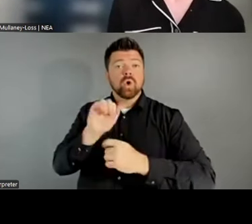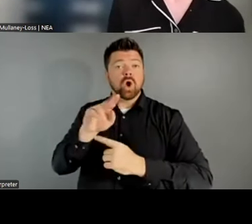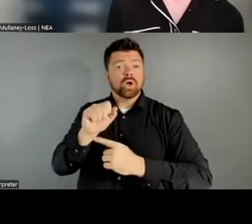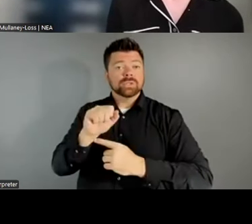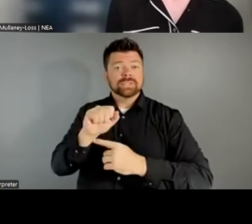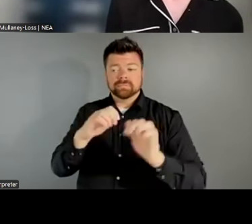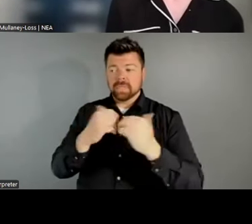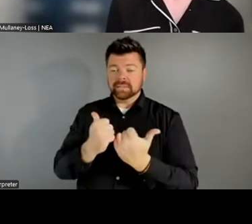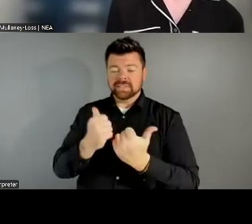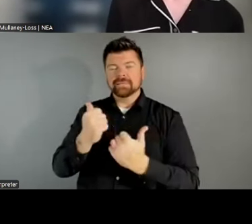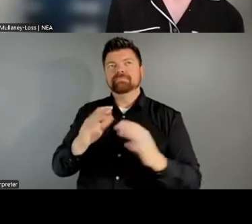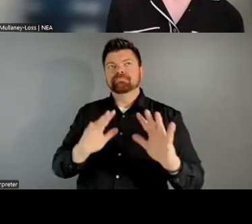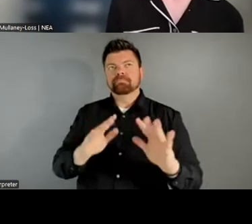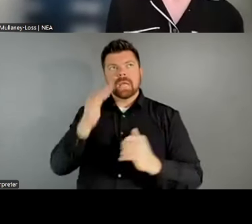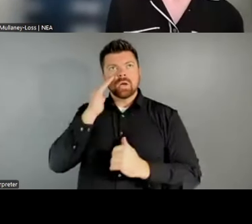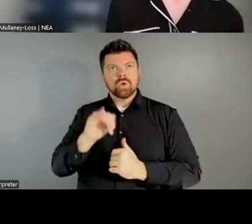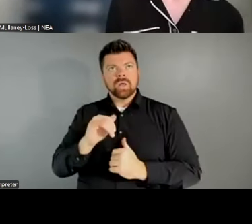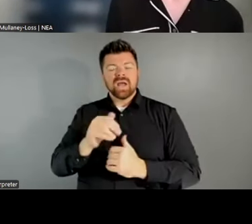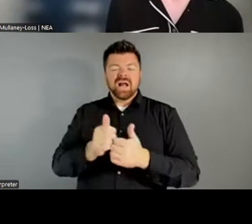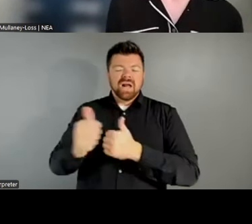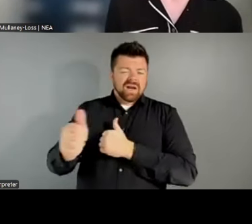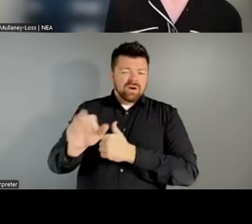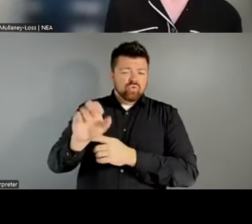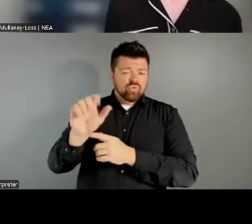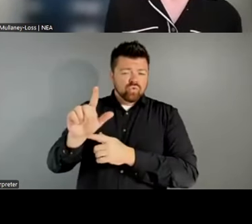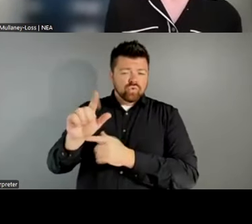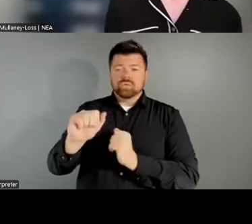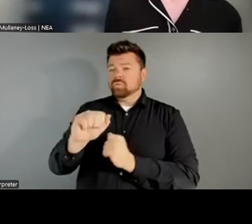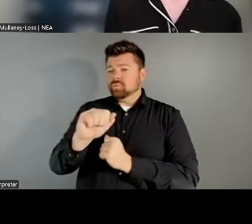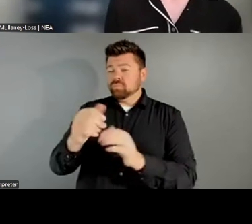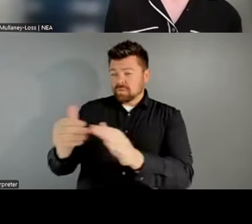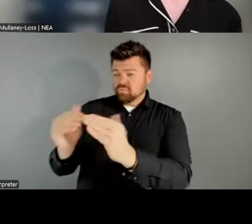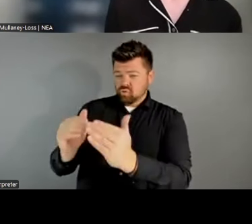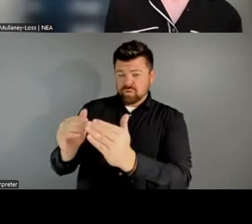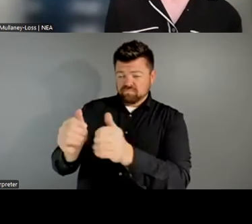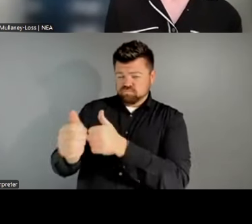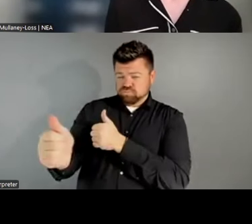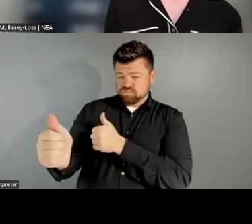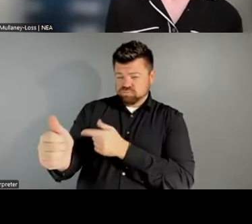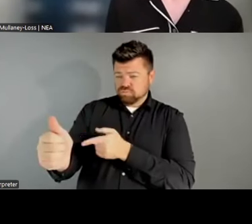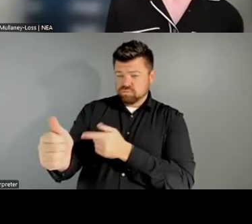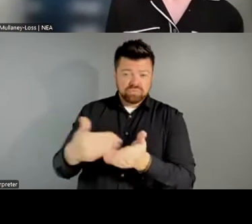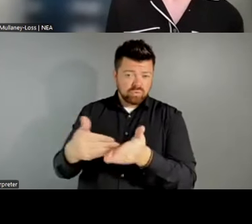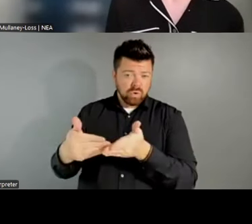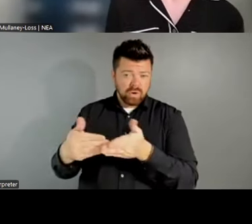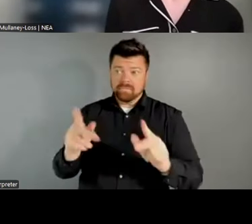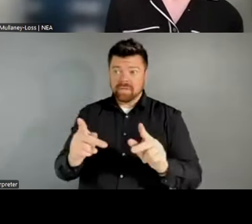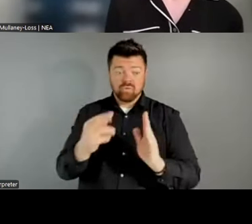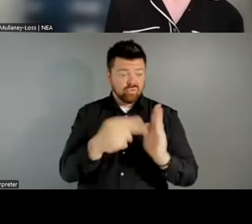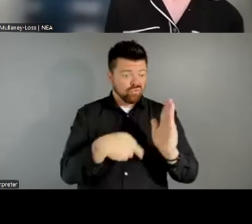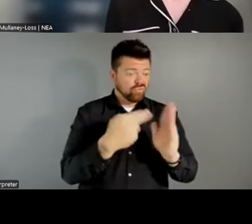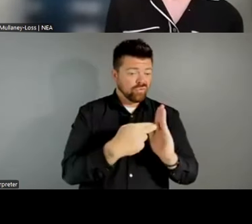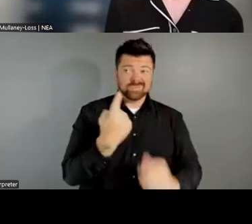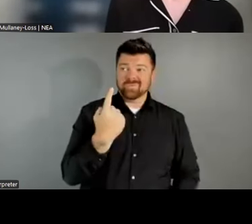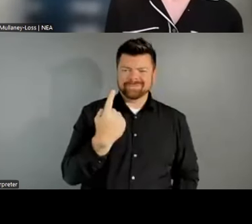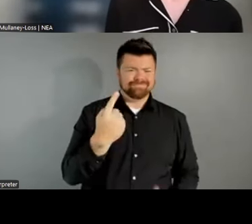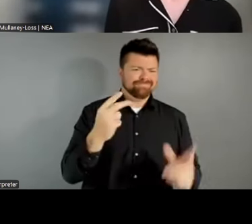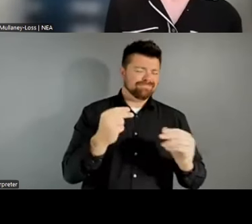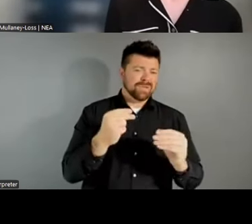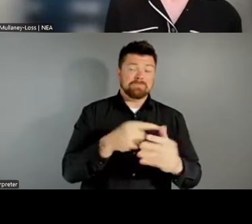know that in rural communities, often people wear many hats, leaders wear many hats. And sometimes